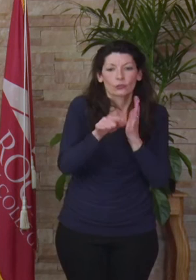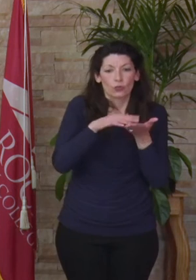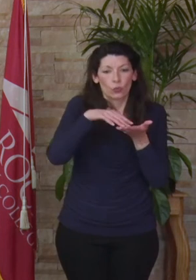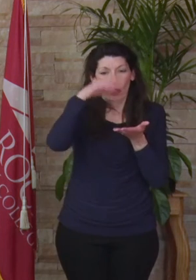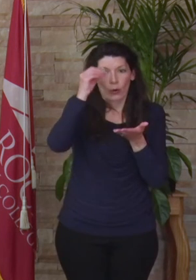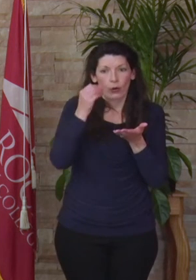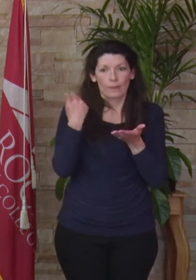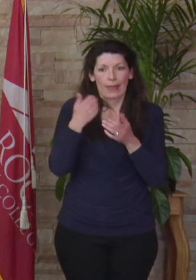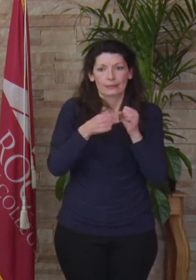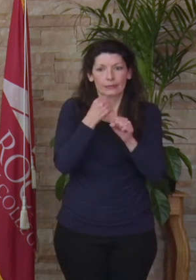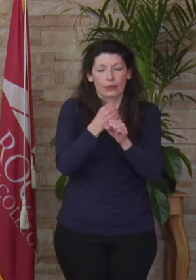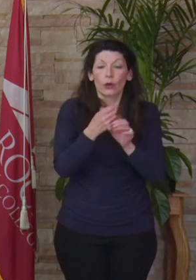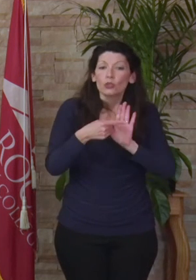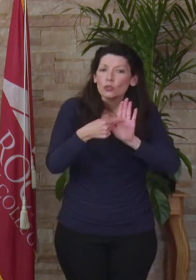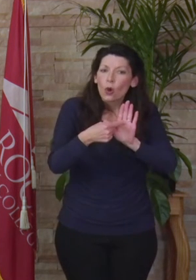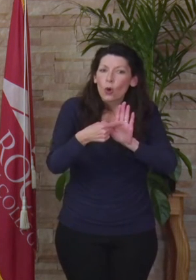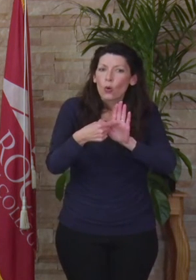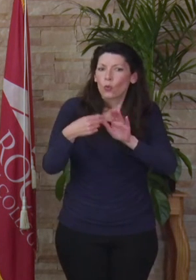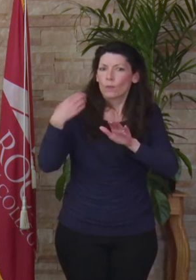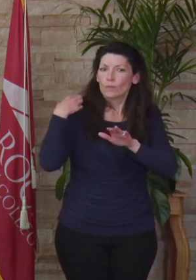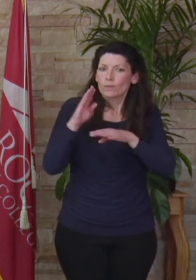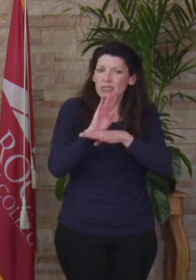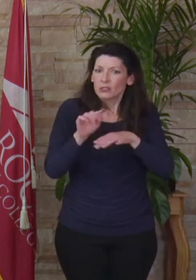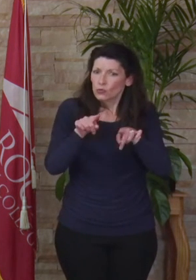employers that you have what it takes and you will find a way to perform your jobs no matter